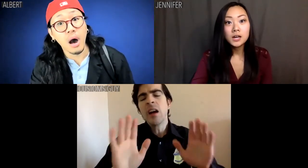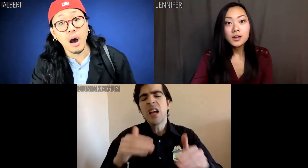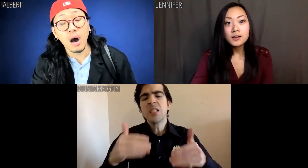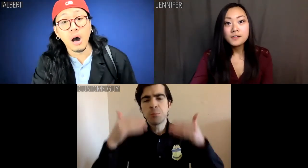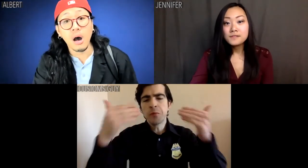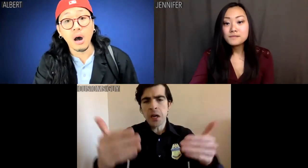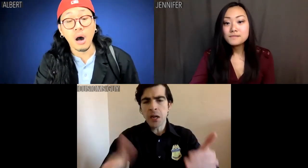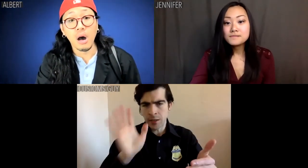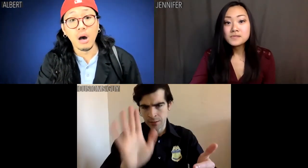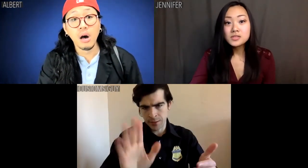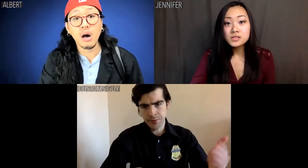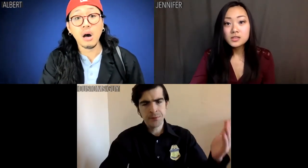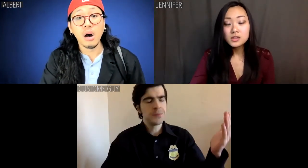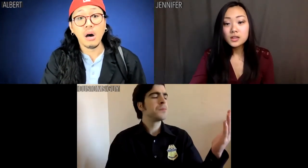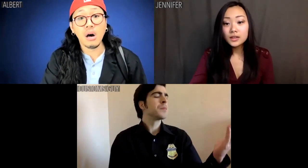Customs guy: Moving on then.